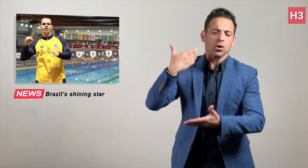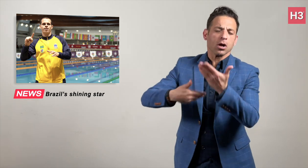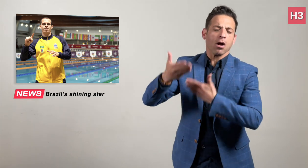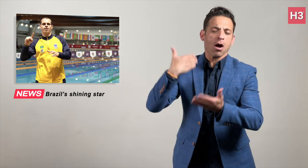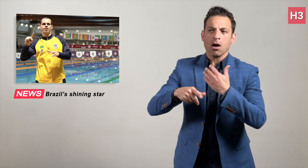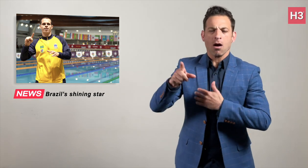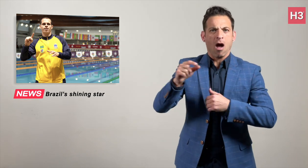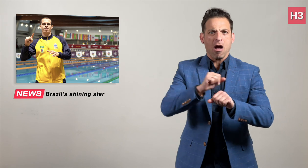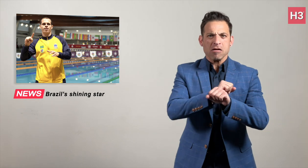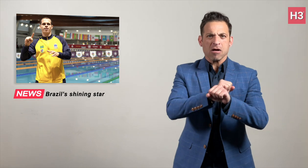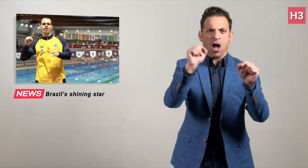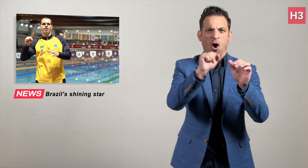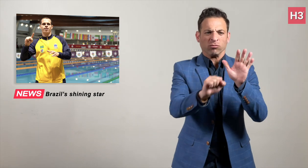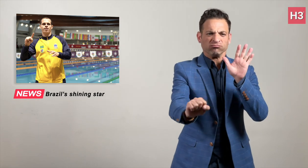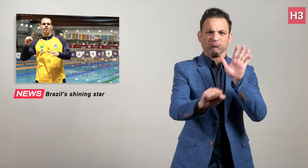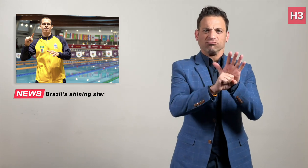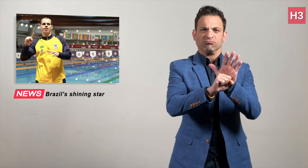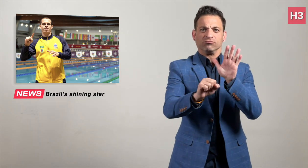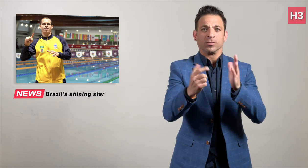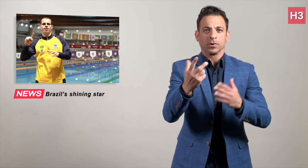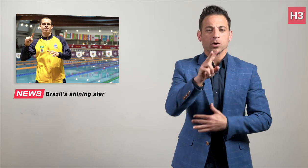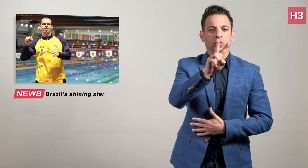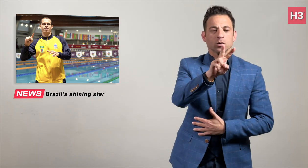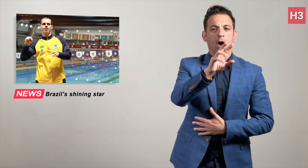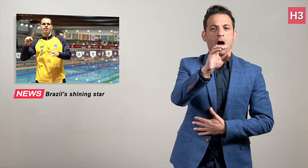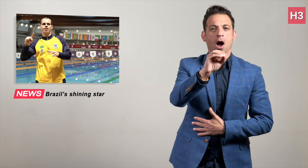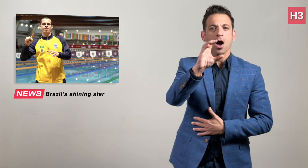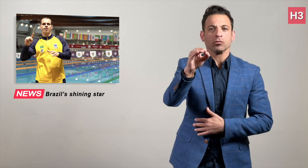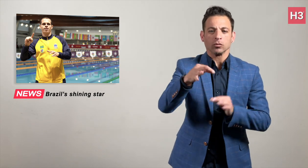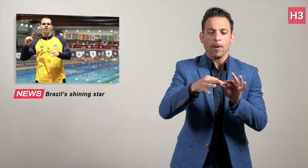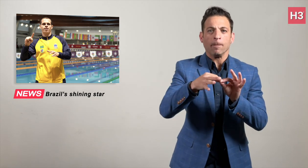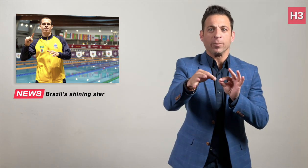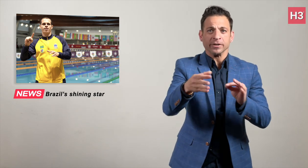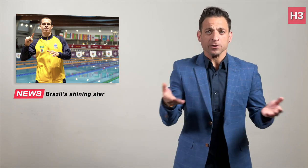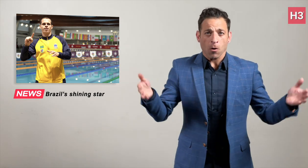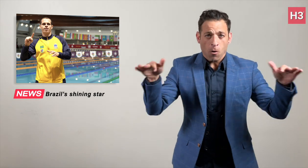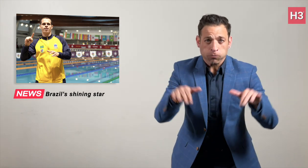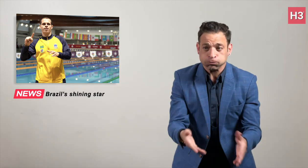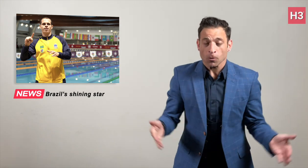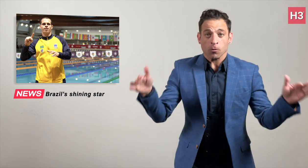He also made history by winning the 200m freestyle event